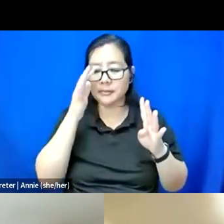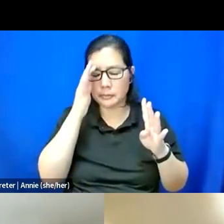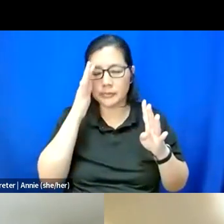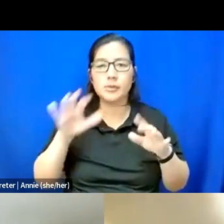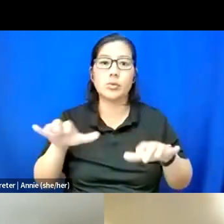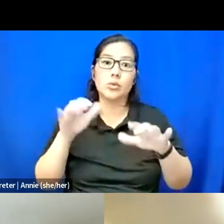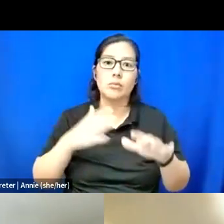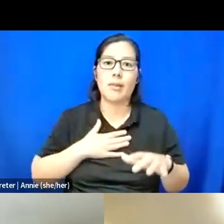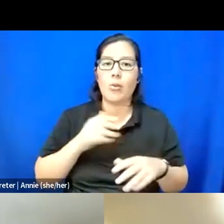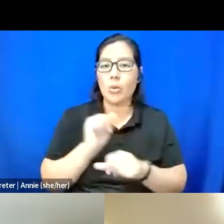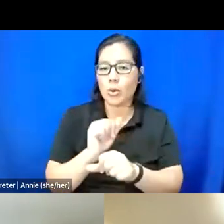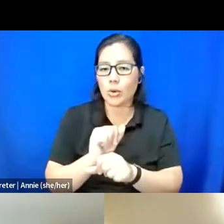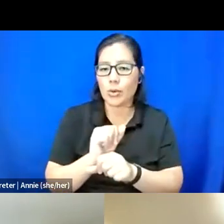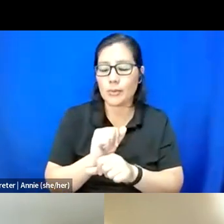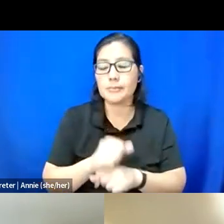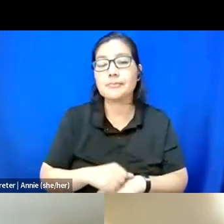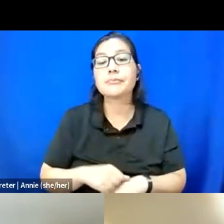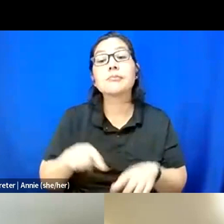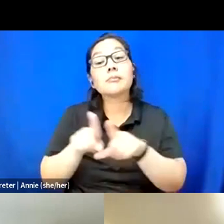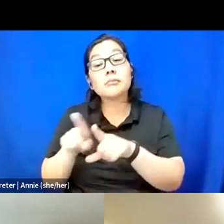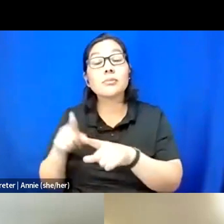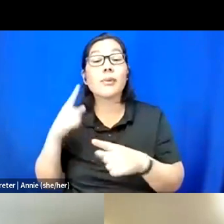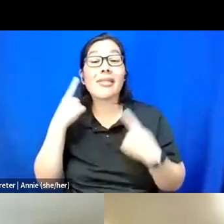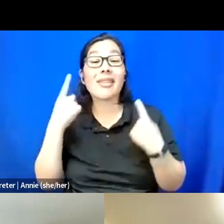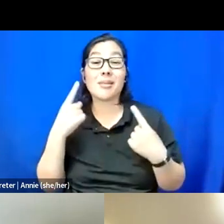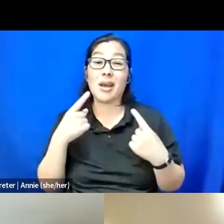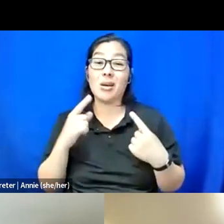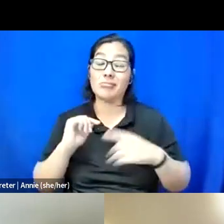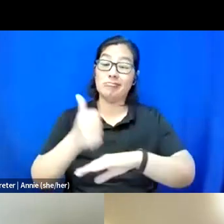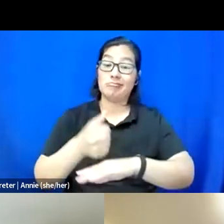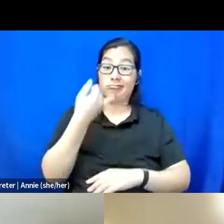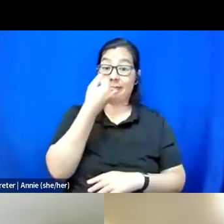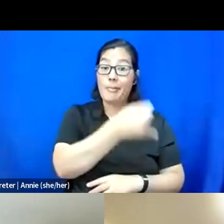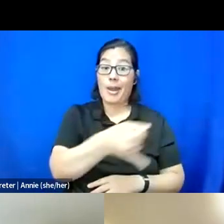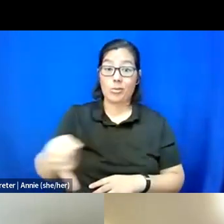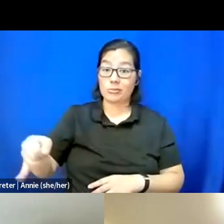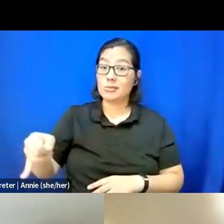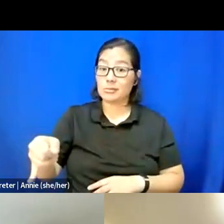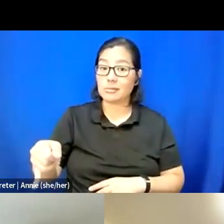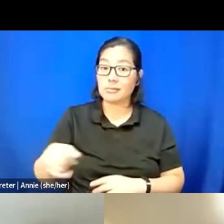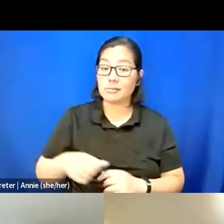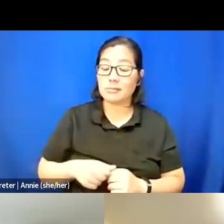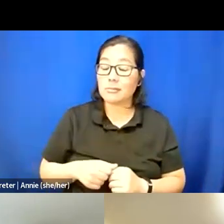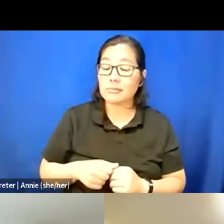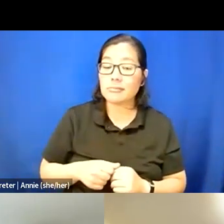but also thinking about some boundaries I need to set in my life.